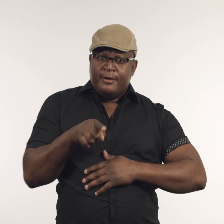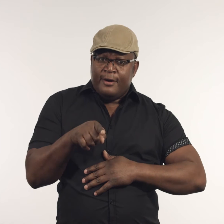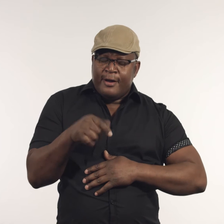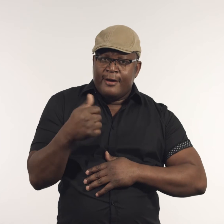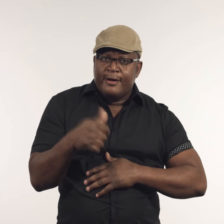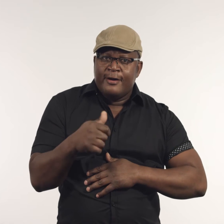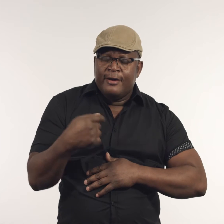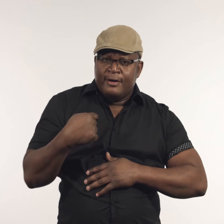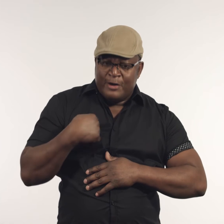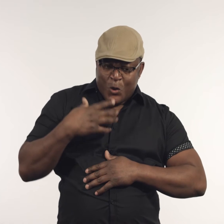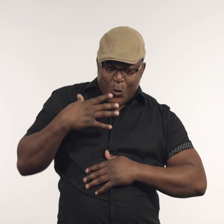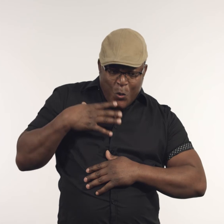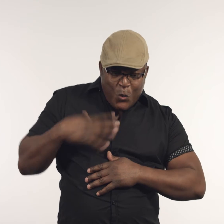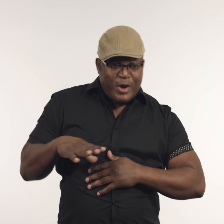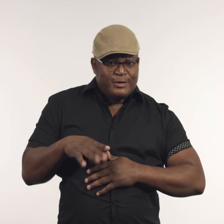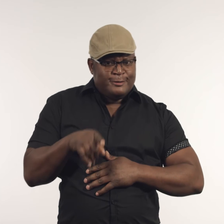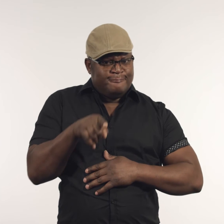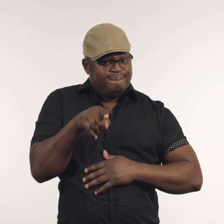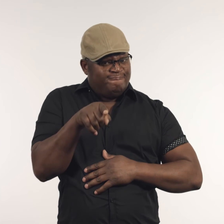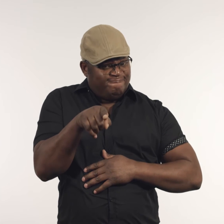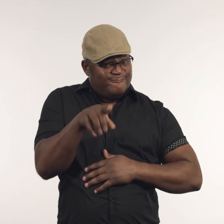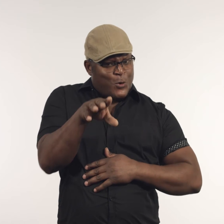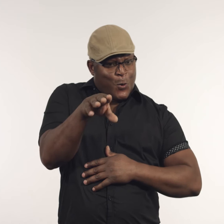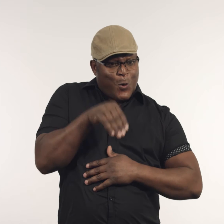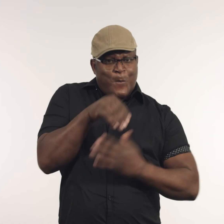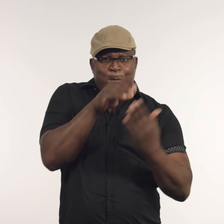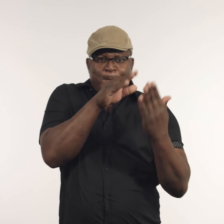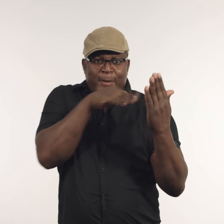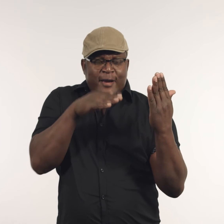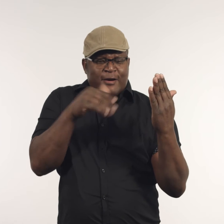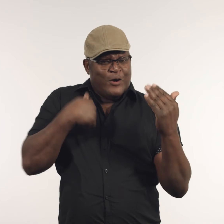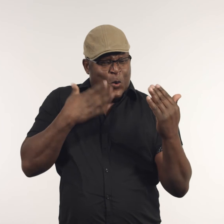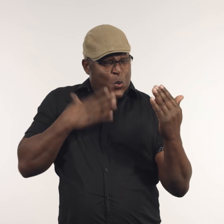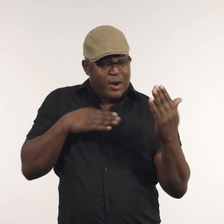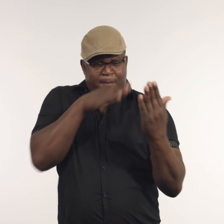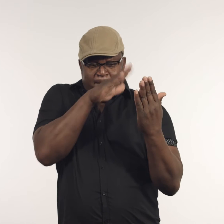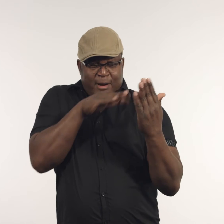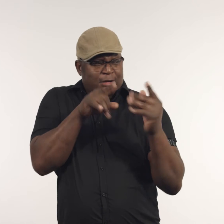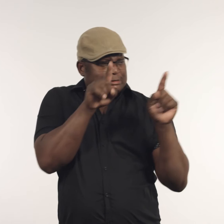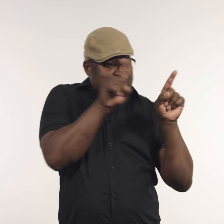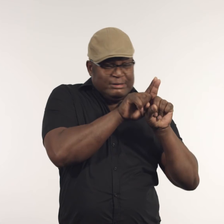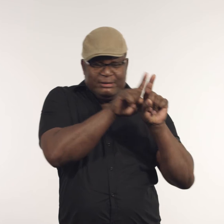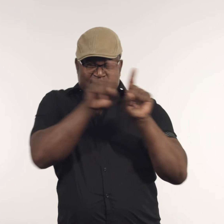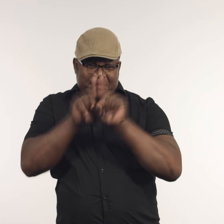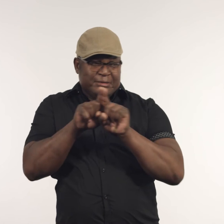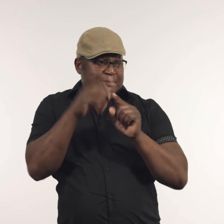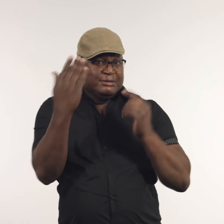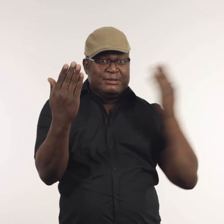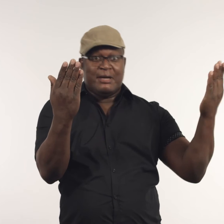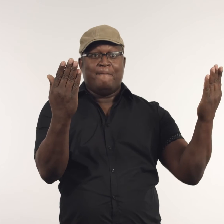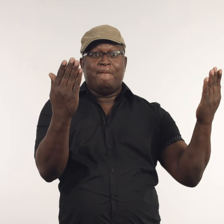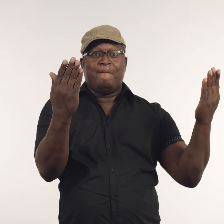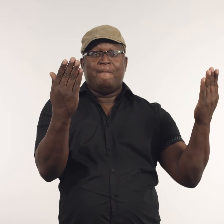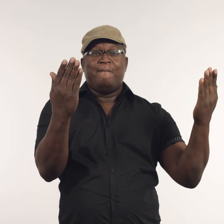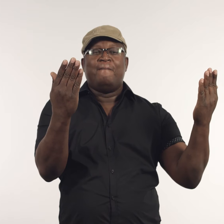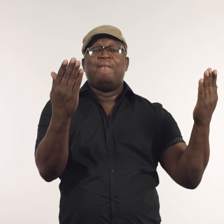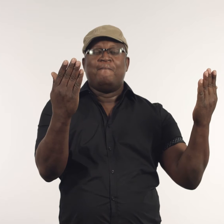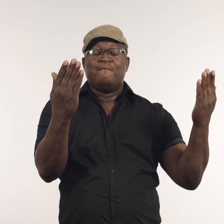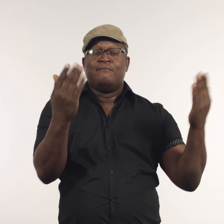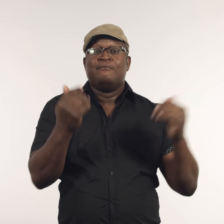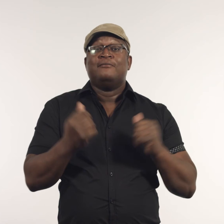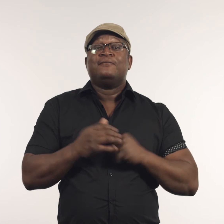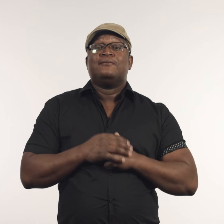I thought his hair was interesting. I wanted this portrait to portray his character as well as his likeness.